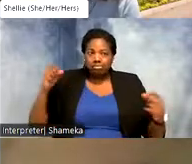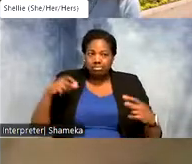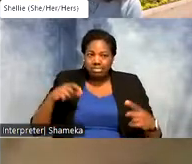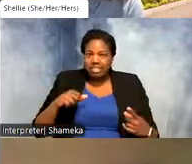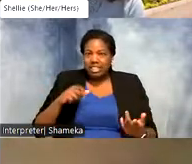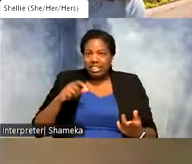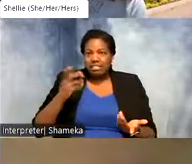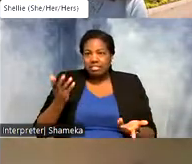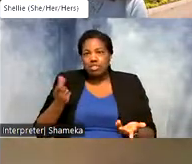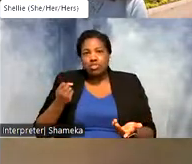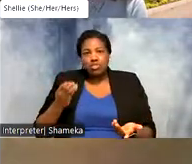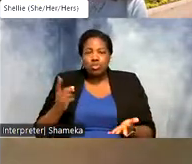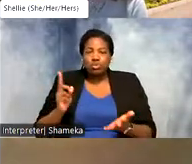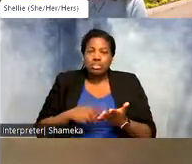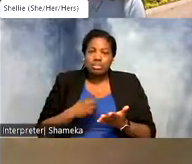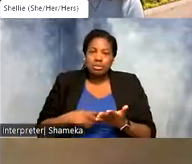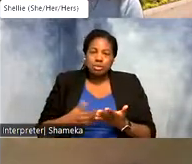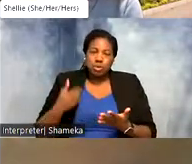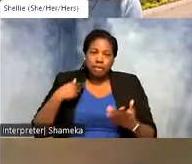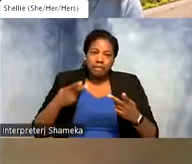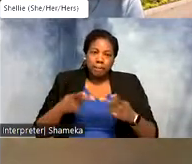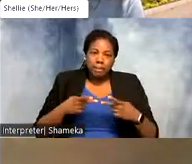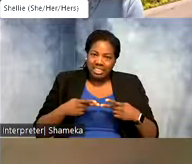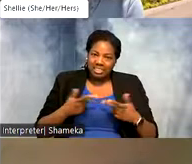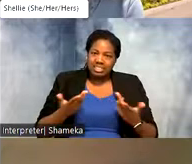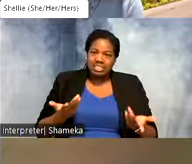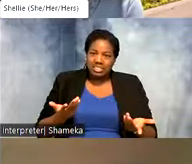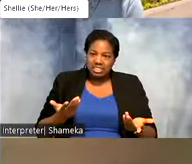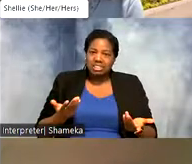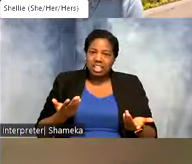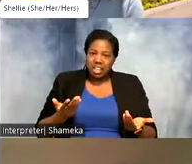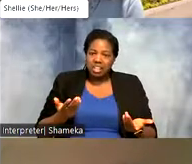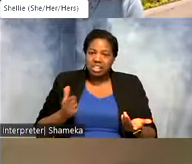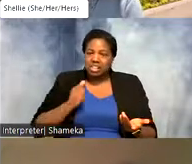up and so occasionally you get these points that are not you know in the right spot.